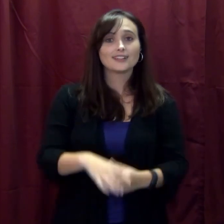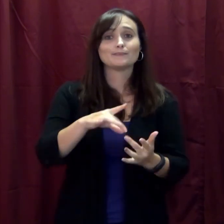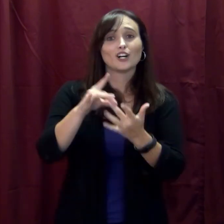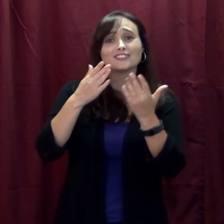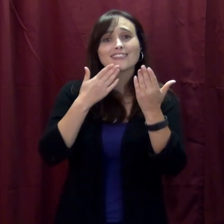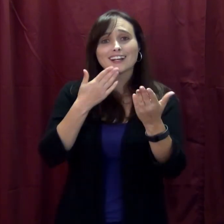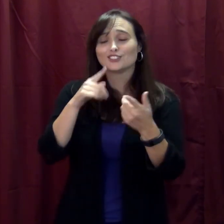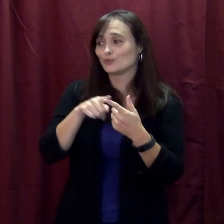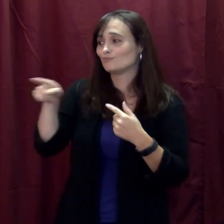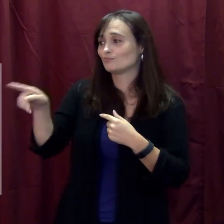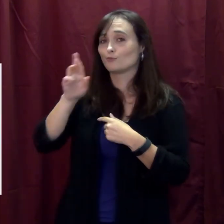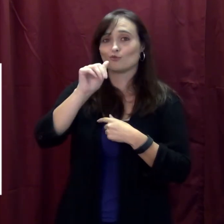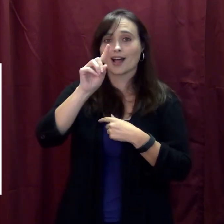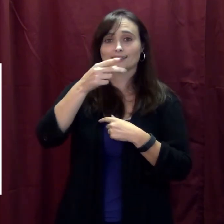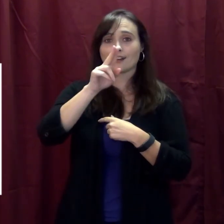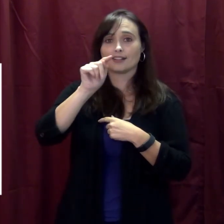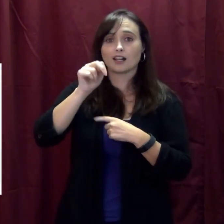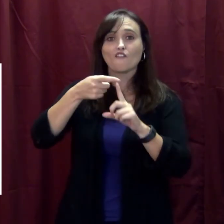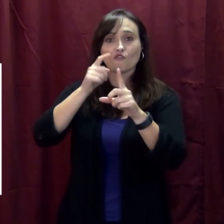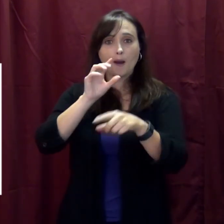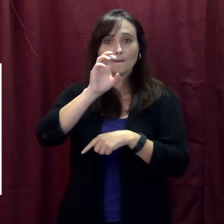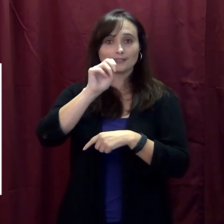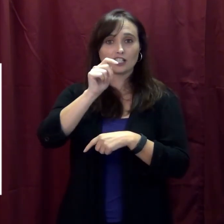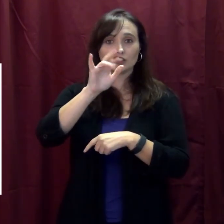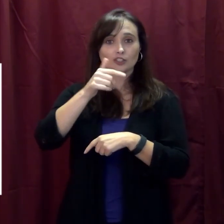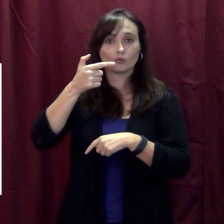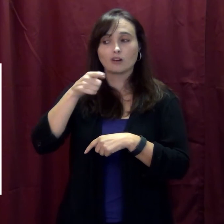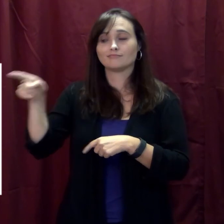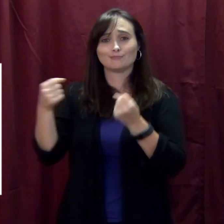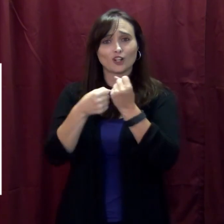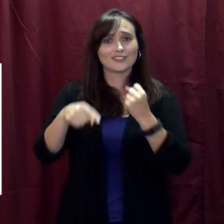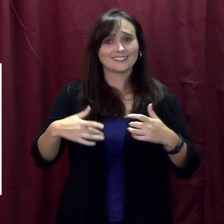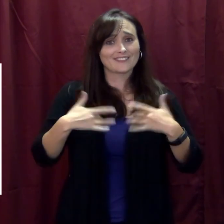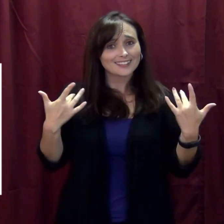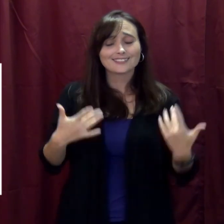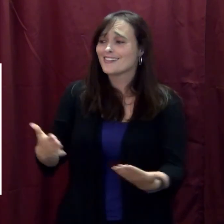Special thanks to Brad Hutton from Century 21 for sponsoring this event!